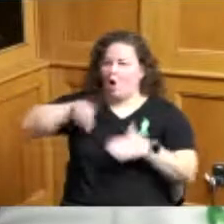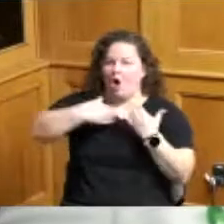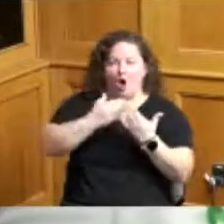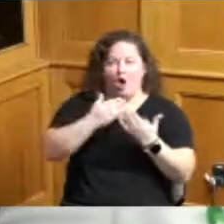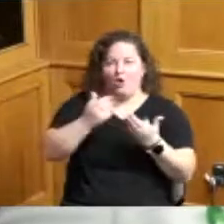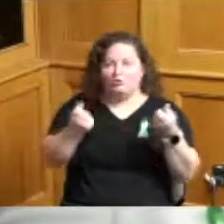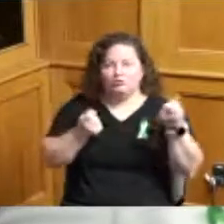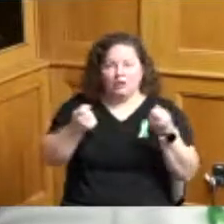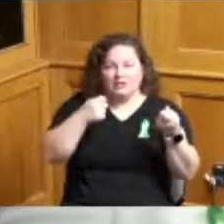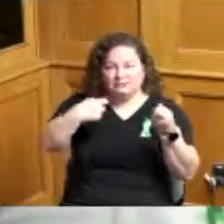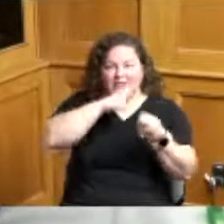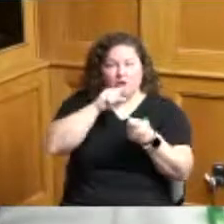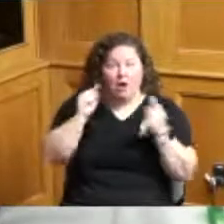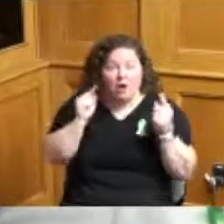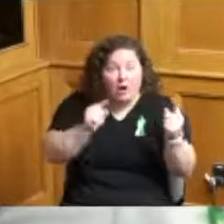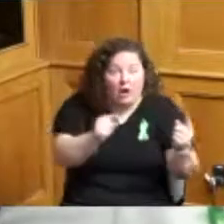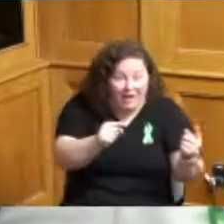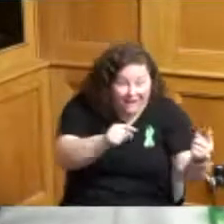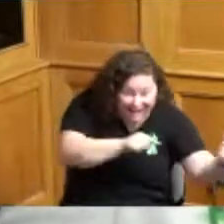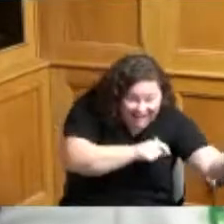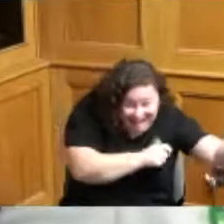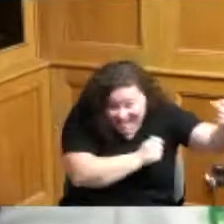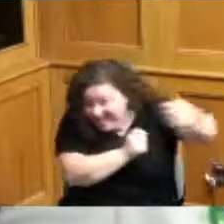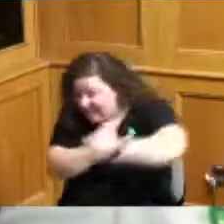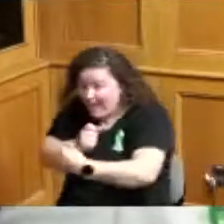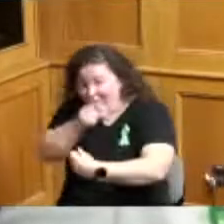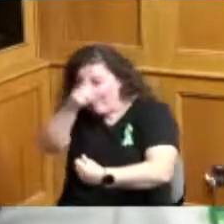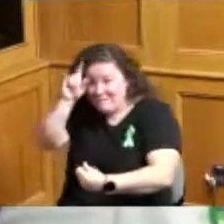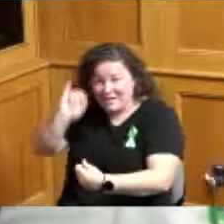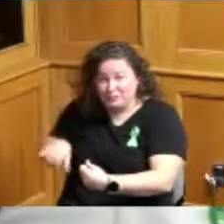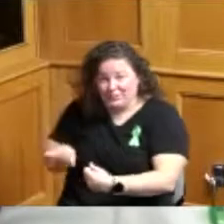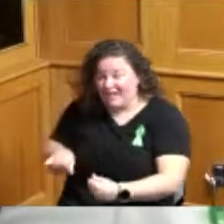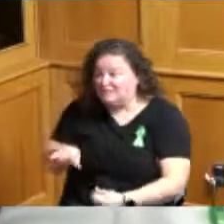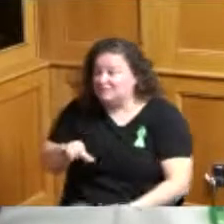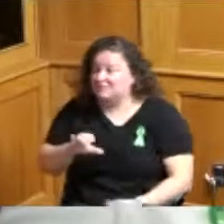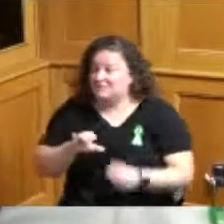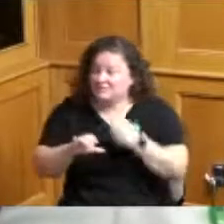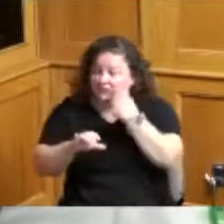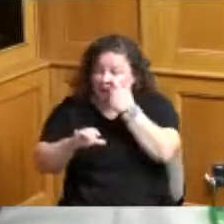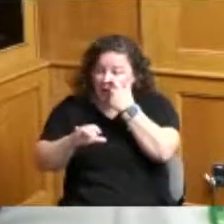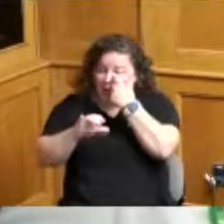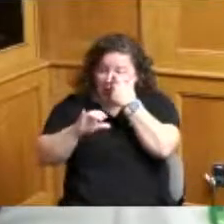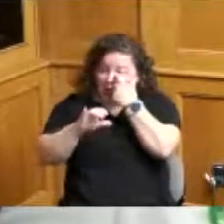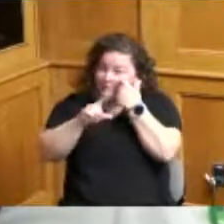from these houses get over to the what is this crew tower correct because that's a lot of money